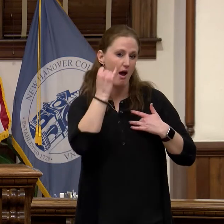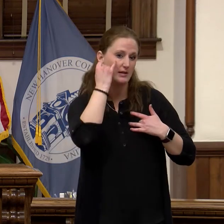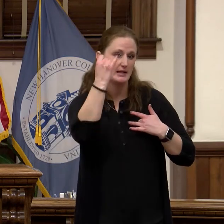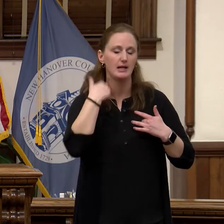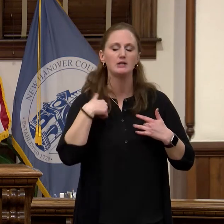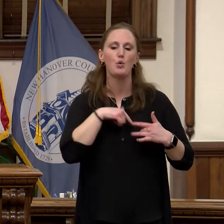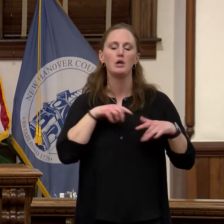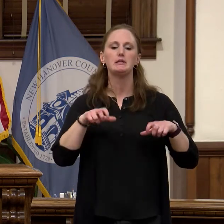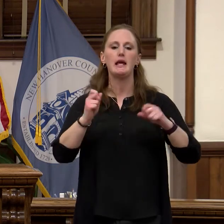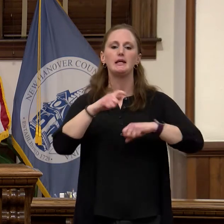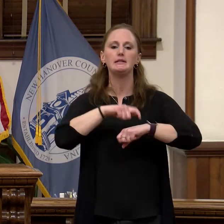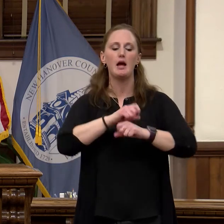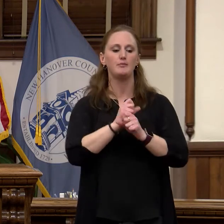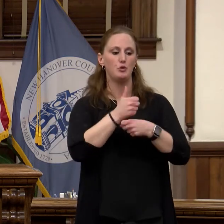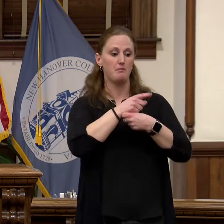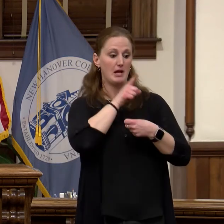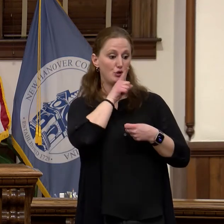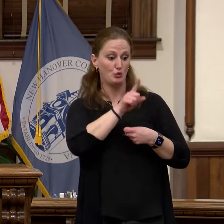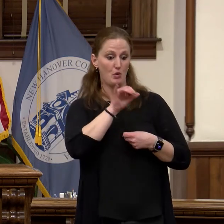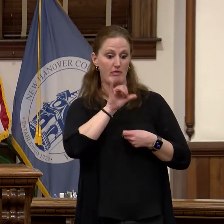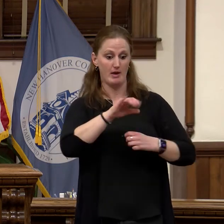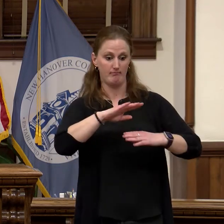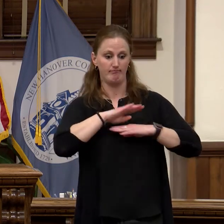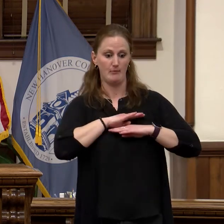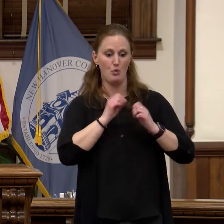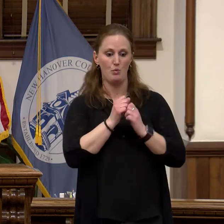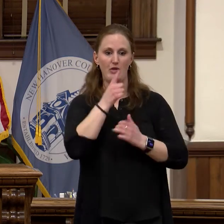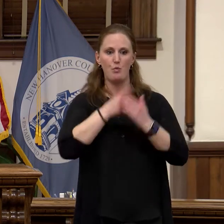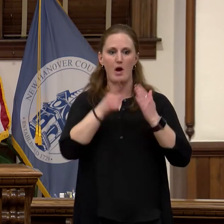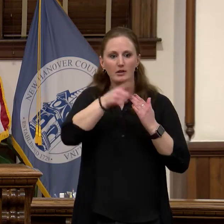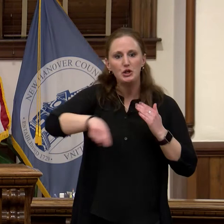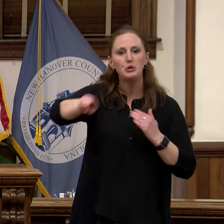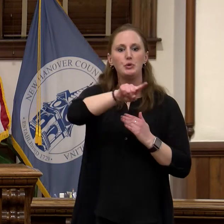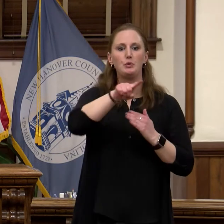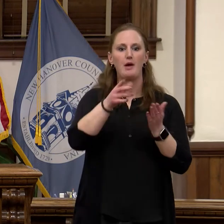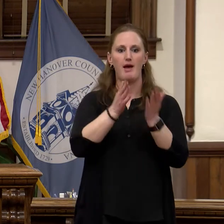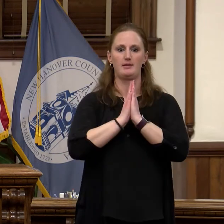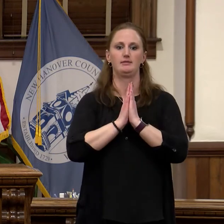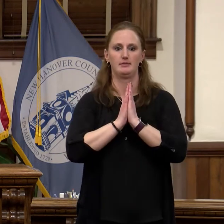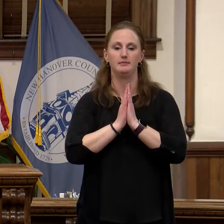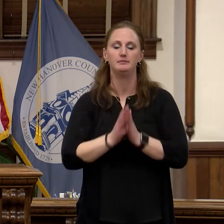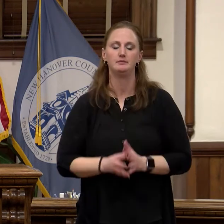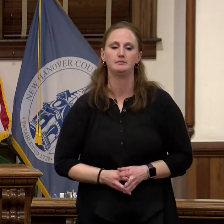ensure the site is in keeping with what our community wants and needs, and one of